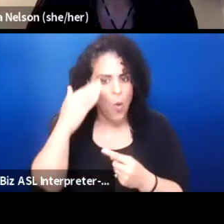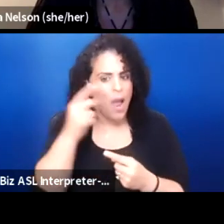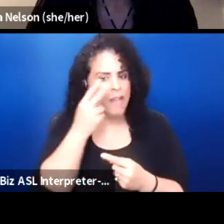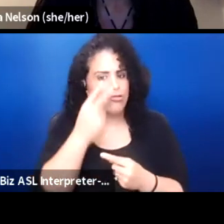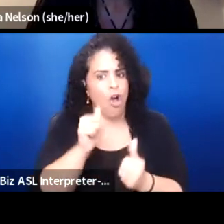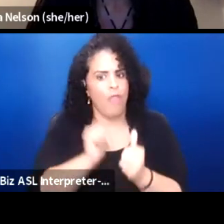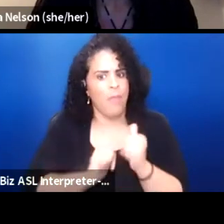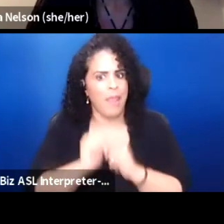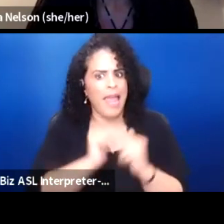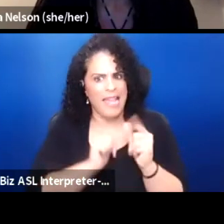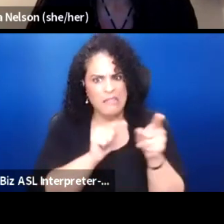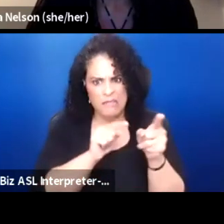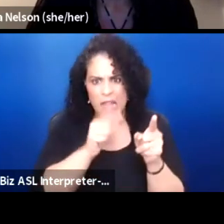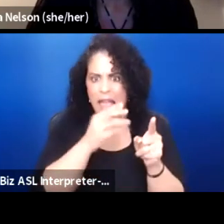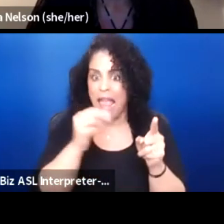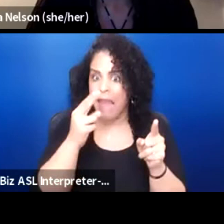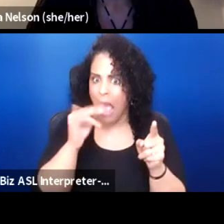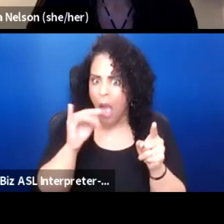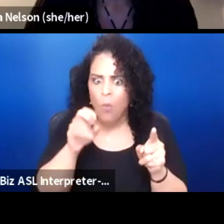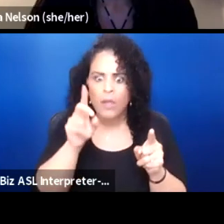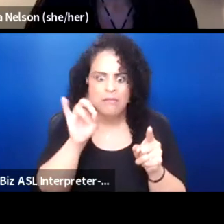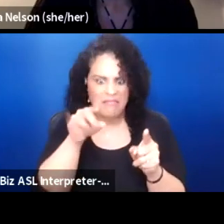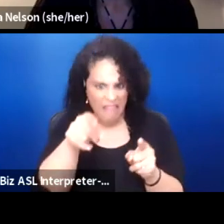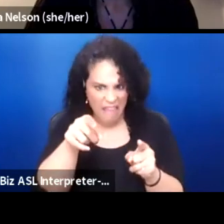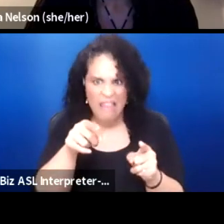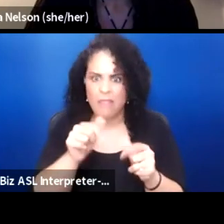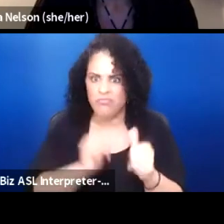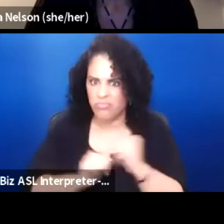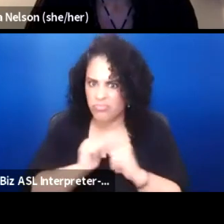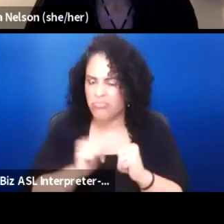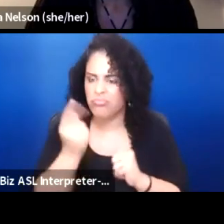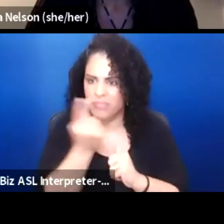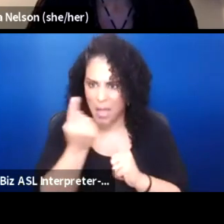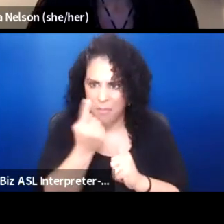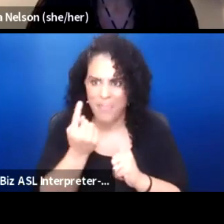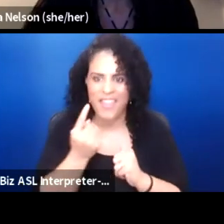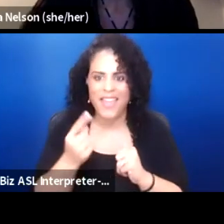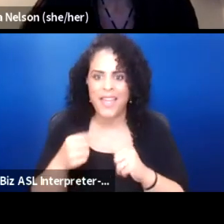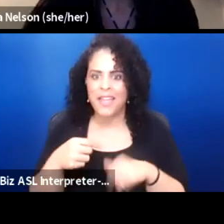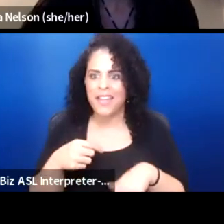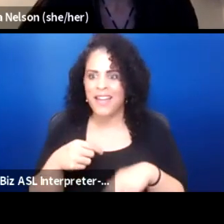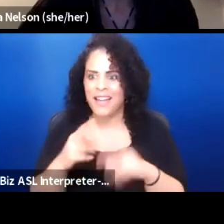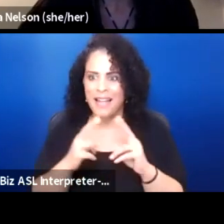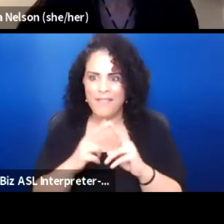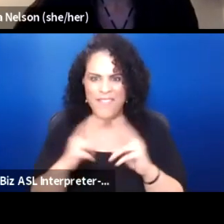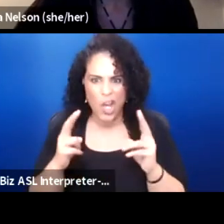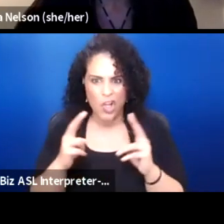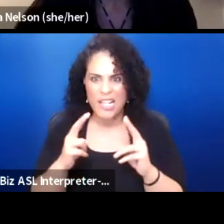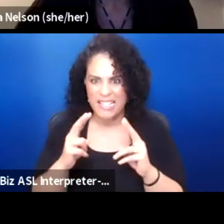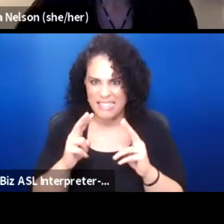and I've seen how we pull things together. Seems like on a very tight shoe string there